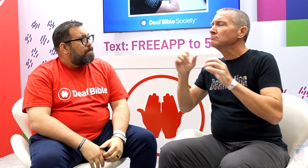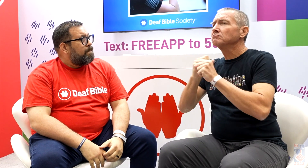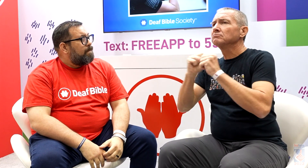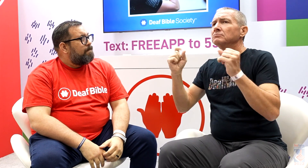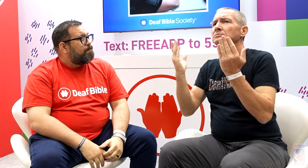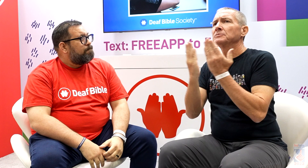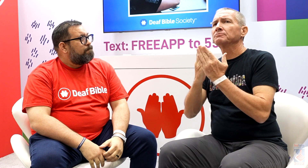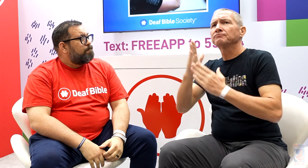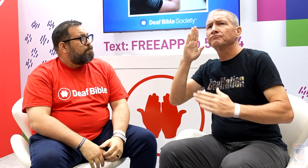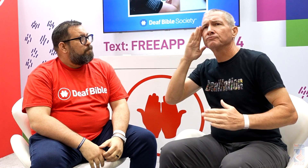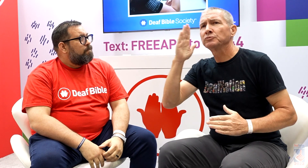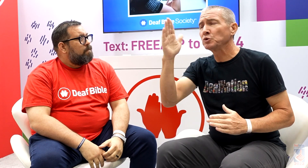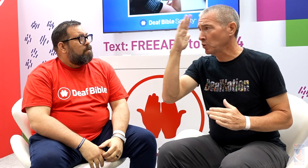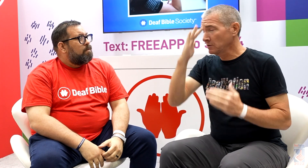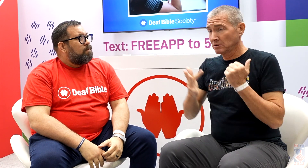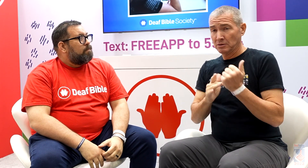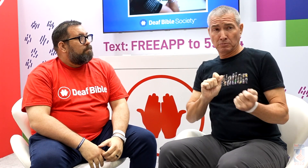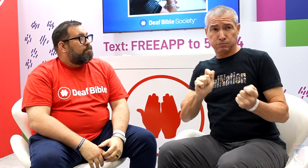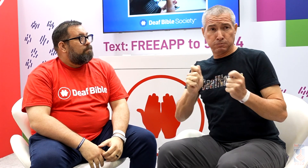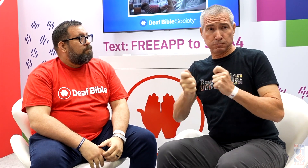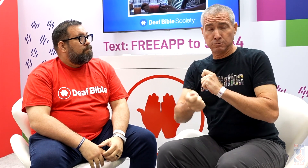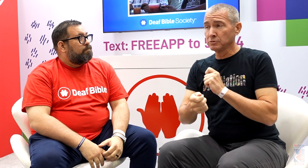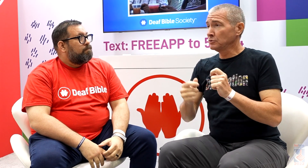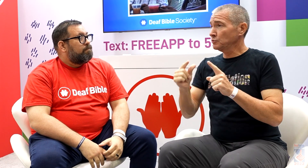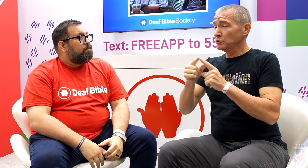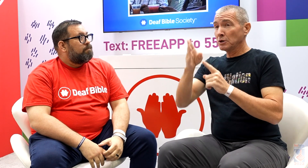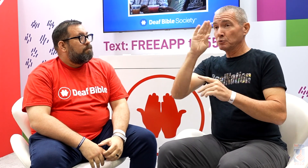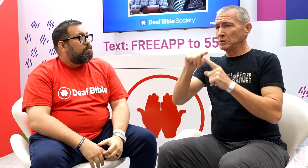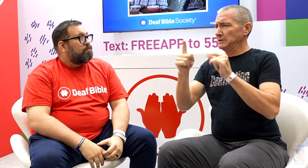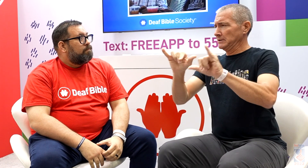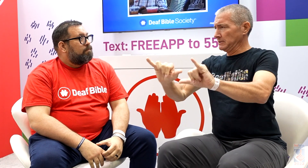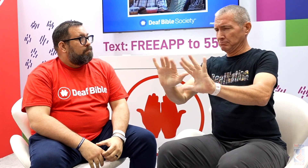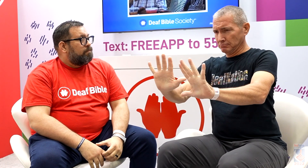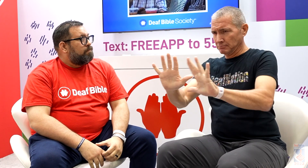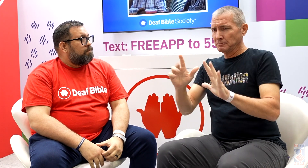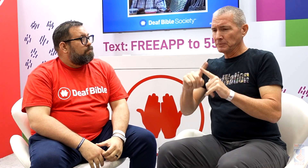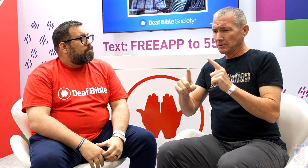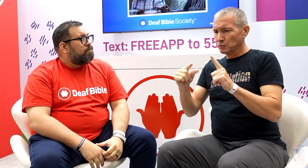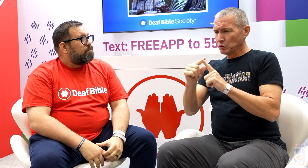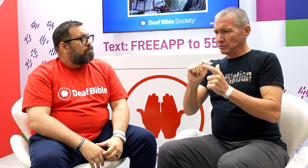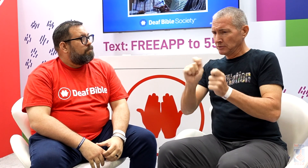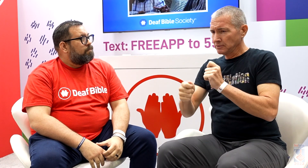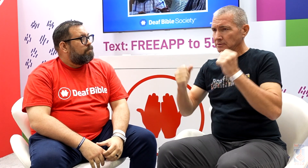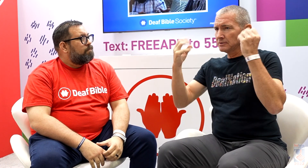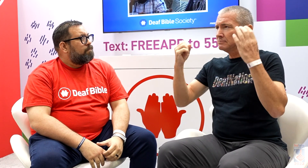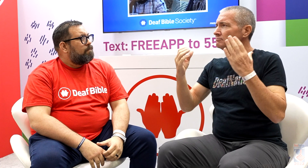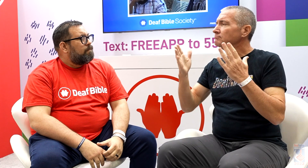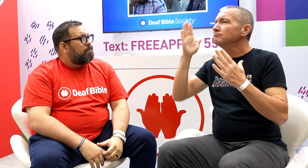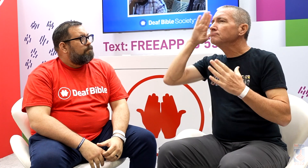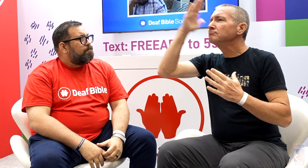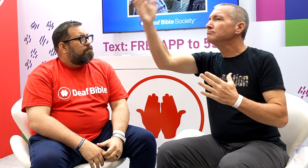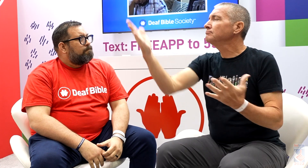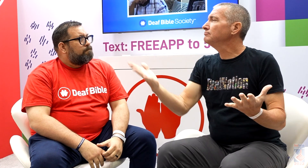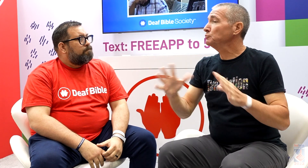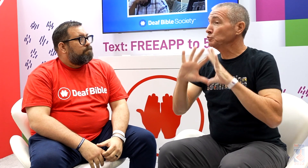what’s the future for Deaf Bible Society? Technology is always changing but the word of God always stays the same. But as language changes, what does that future look like for you?